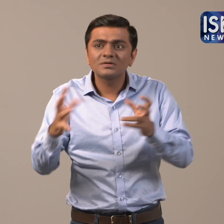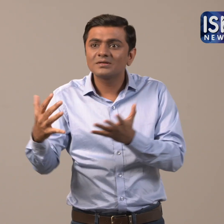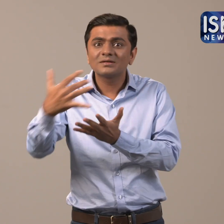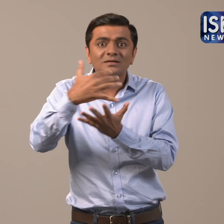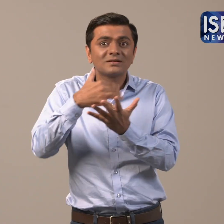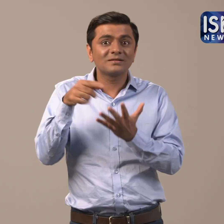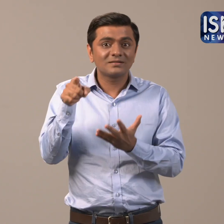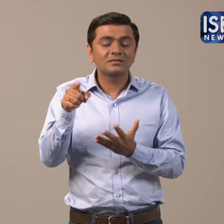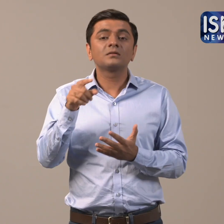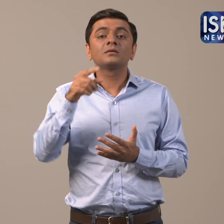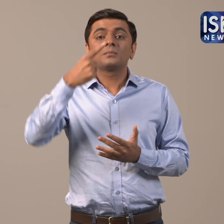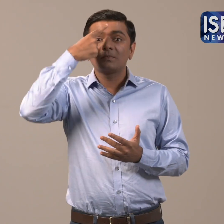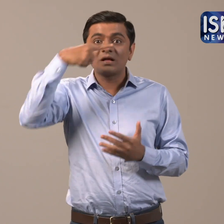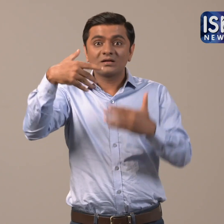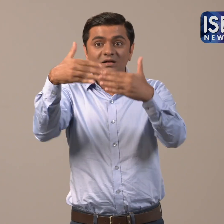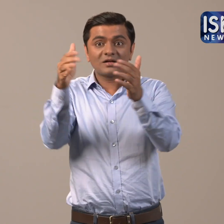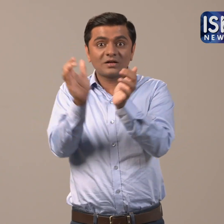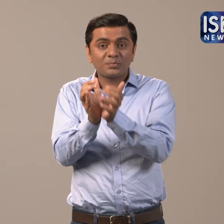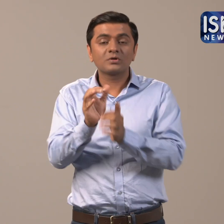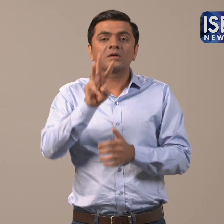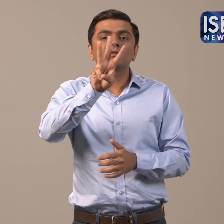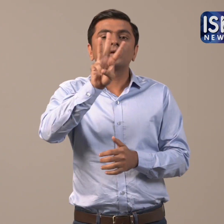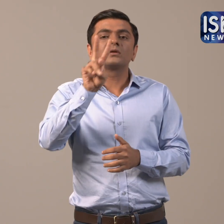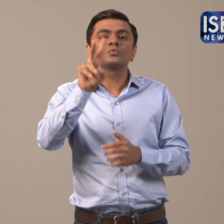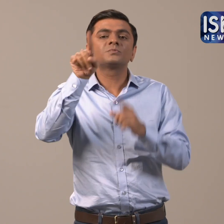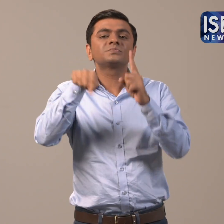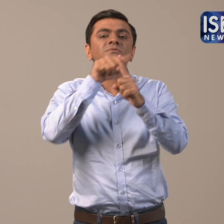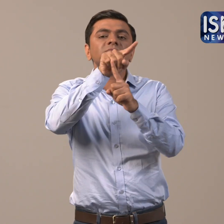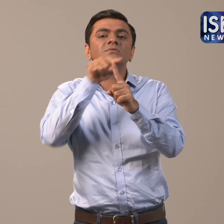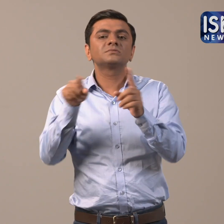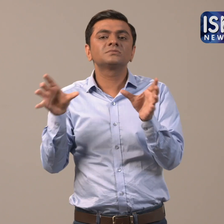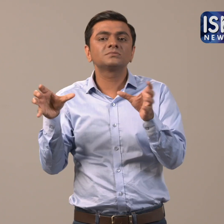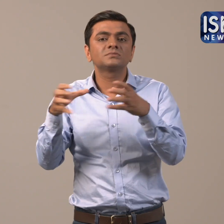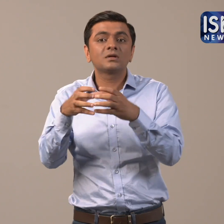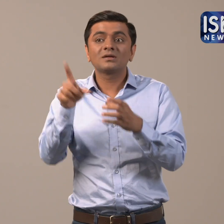found out that Marathas are 32% of total population of Maharashtra.